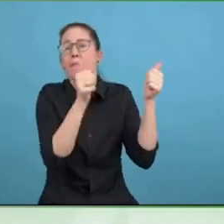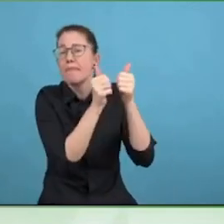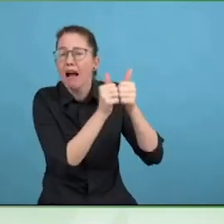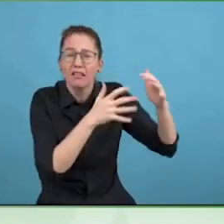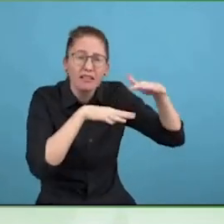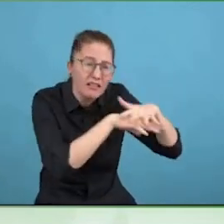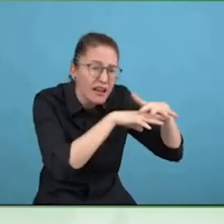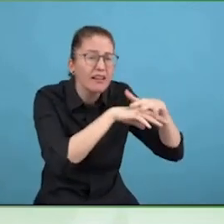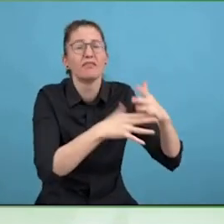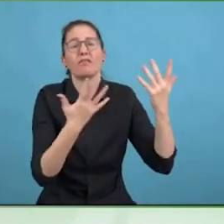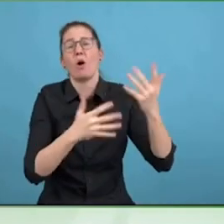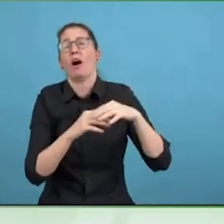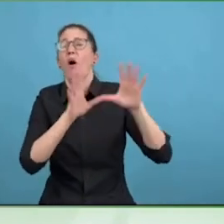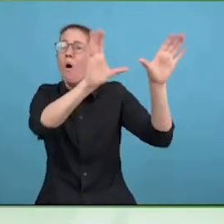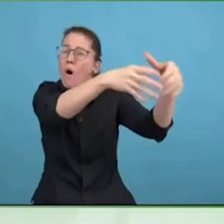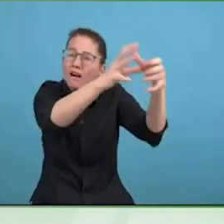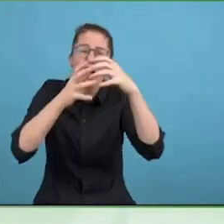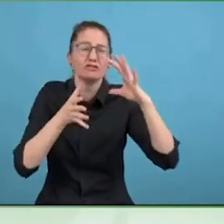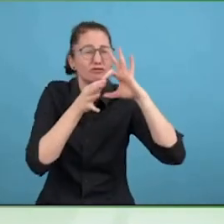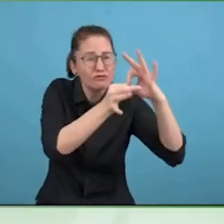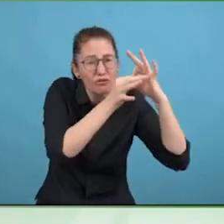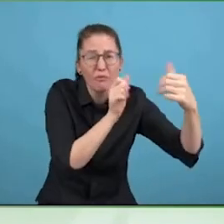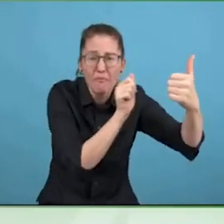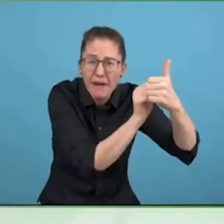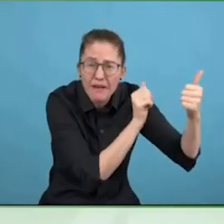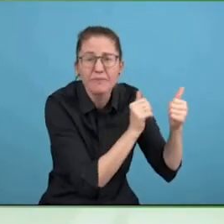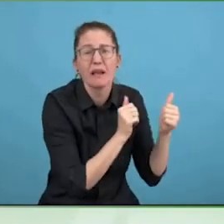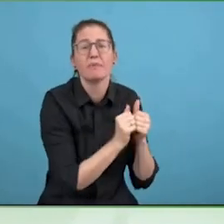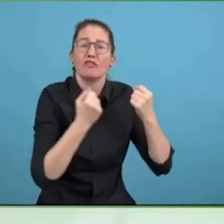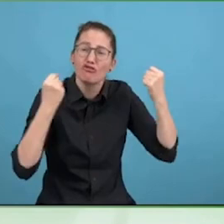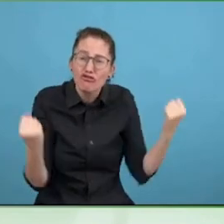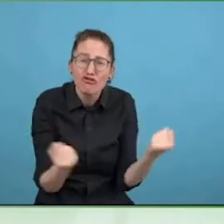I am just the one having the silly ideas, and they are making it real.